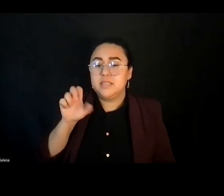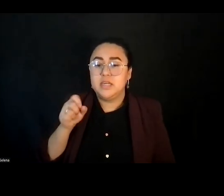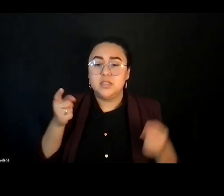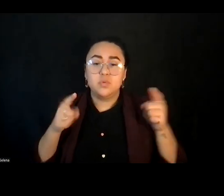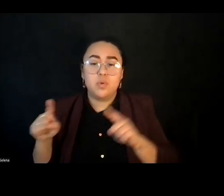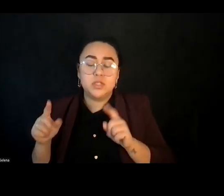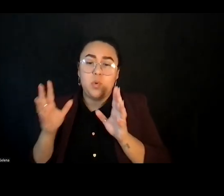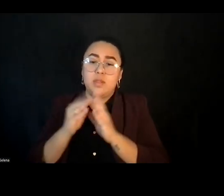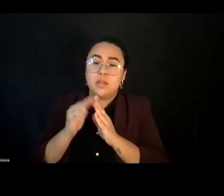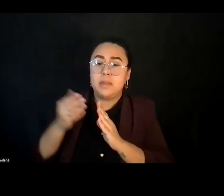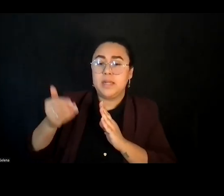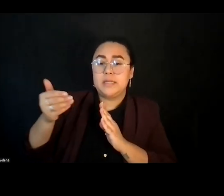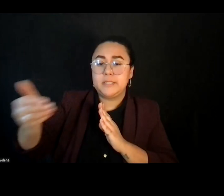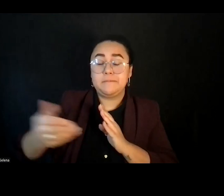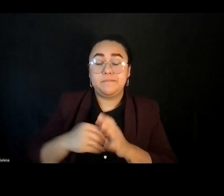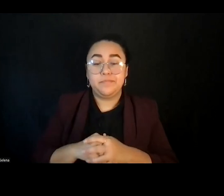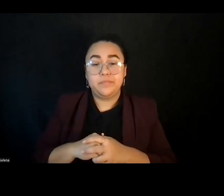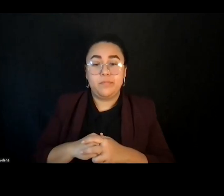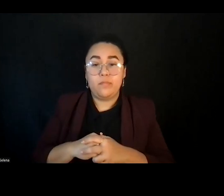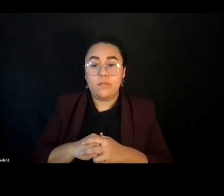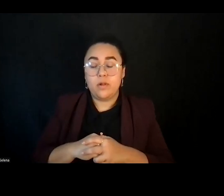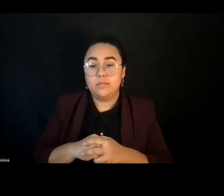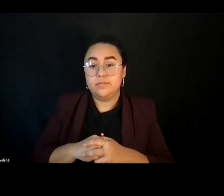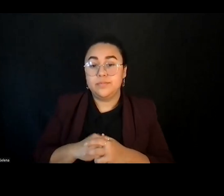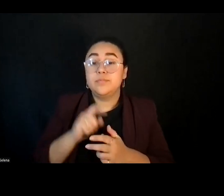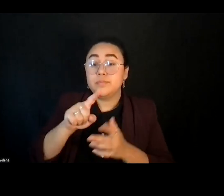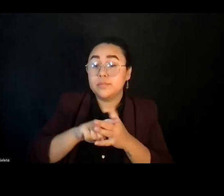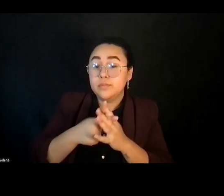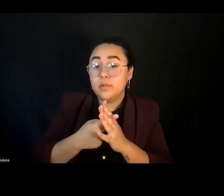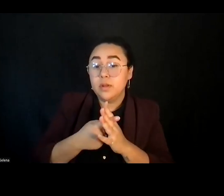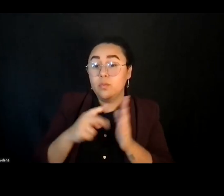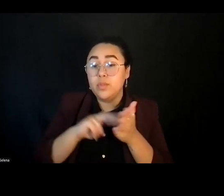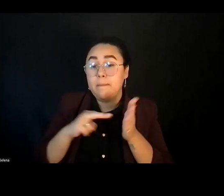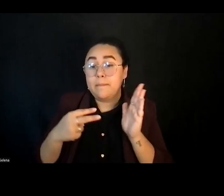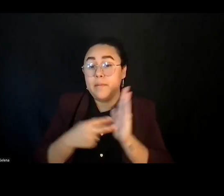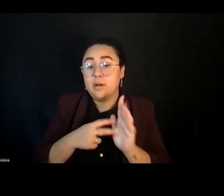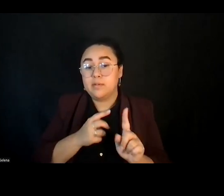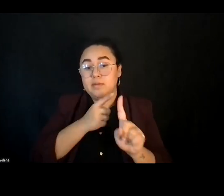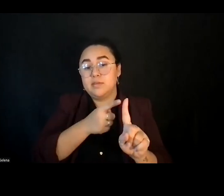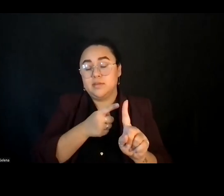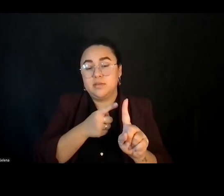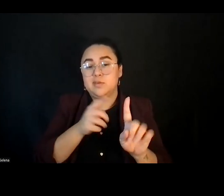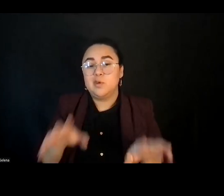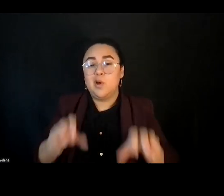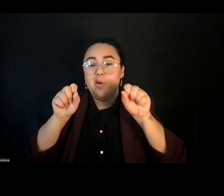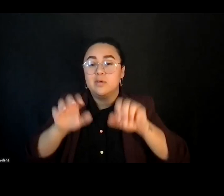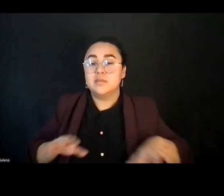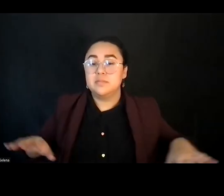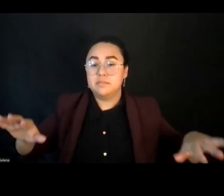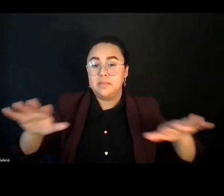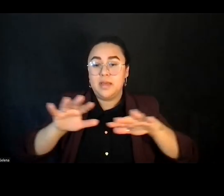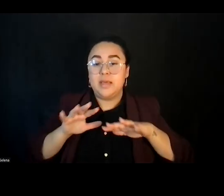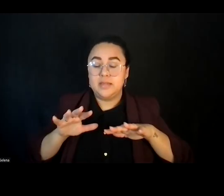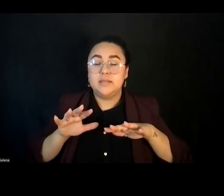So it really started out with this purpose of trying to hold a space for building a connection